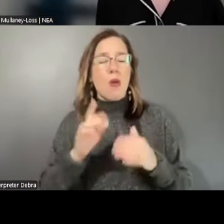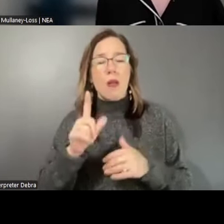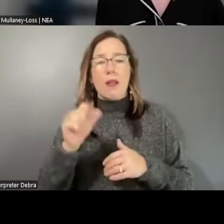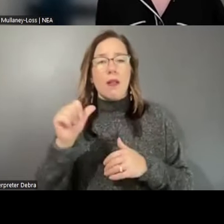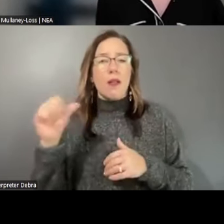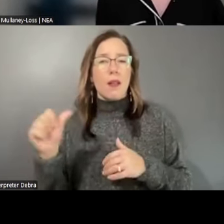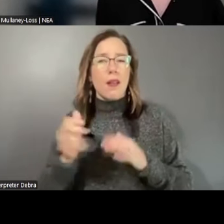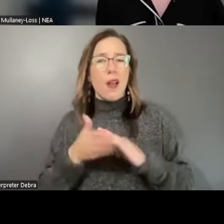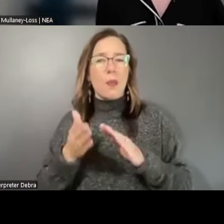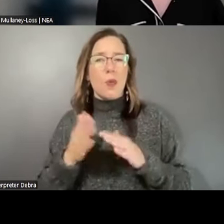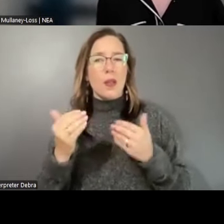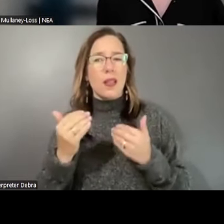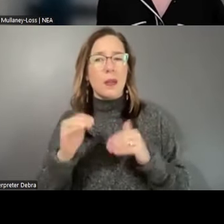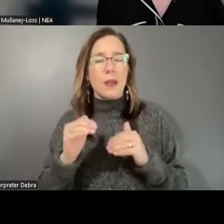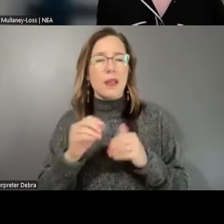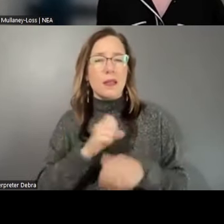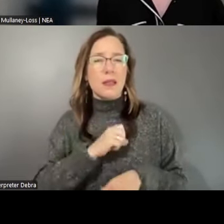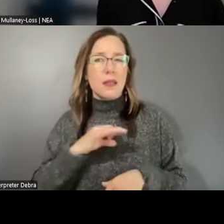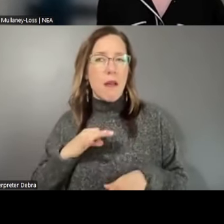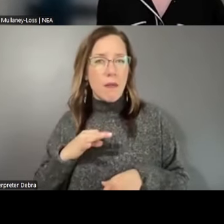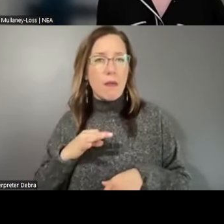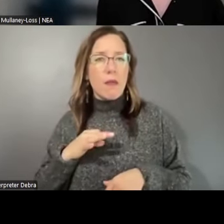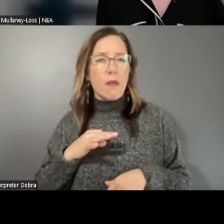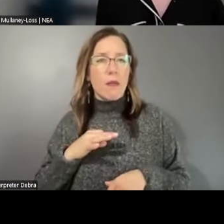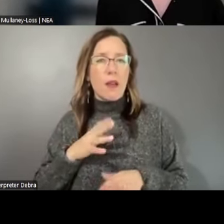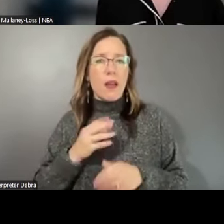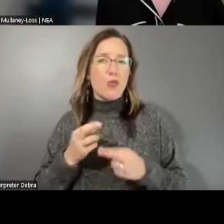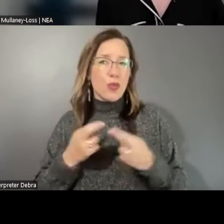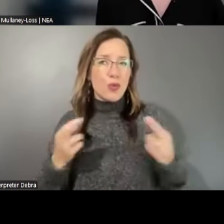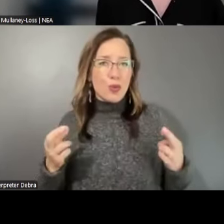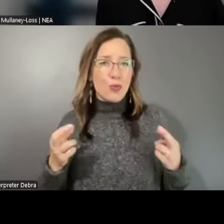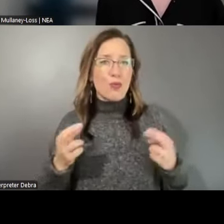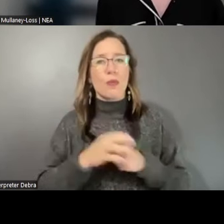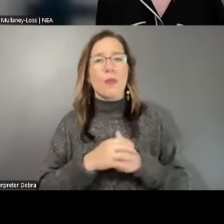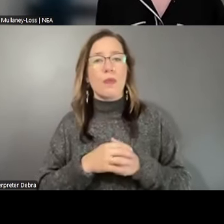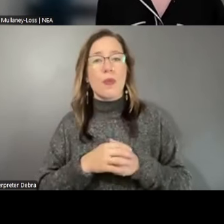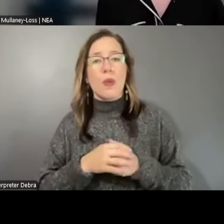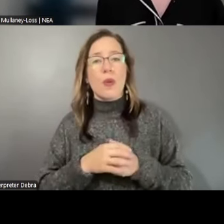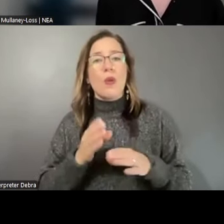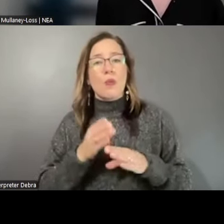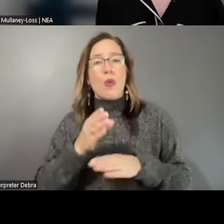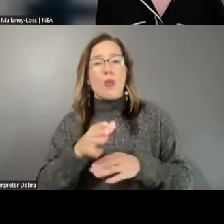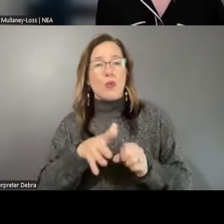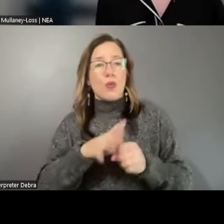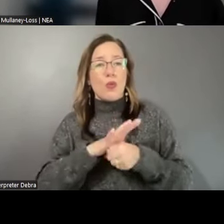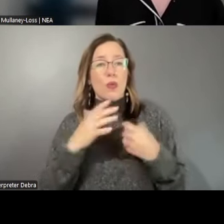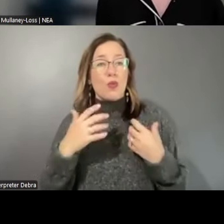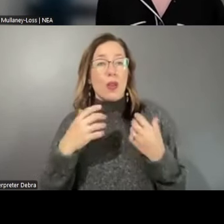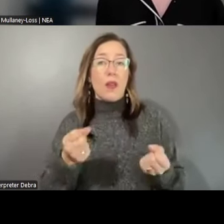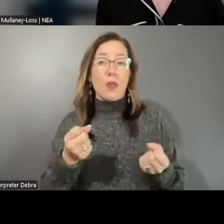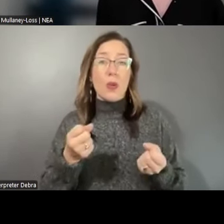with limited staff and resources. The post-COVID recovery has been particularly challenging for